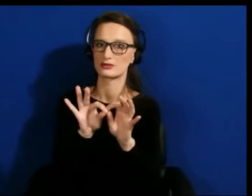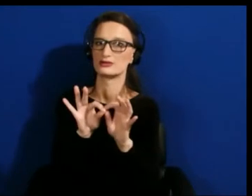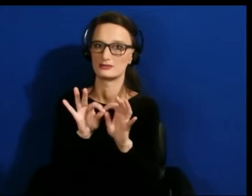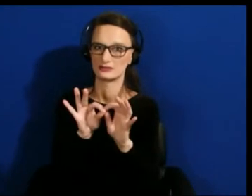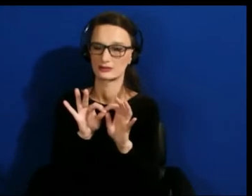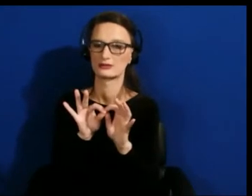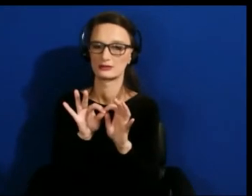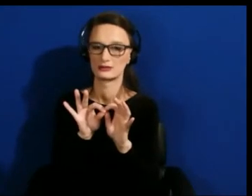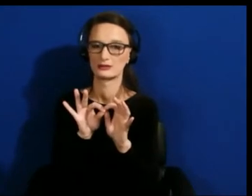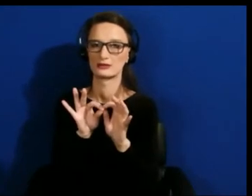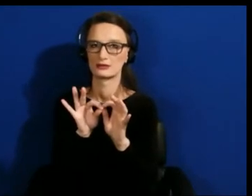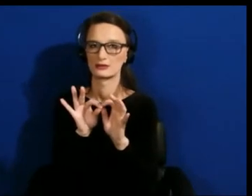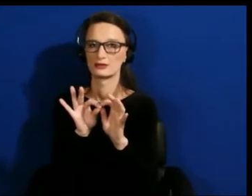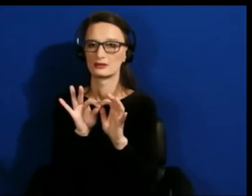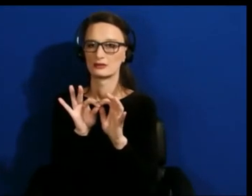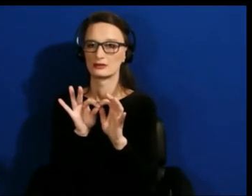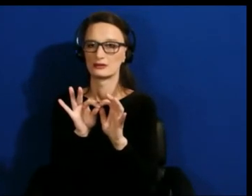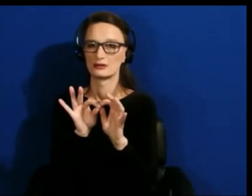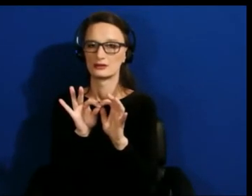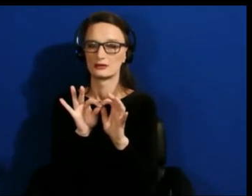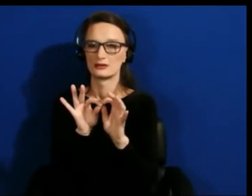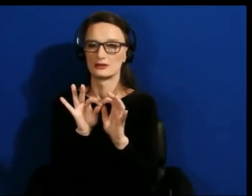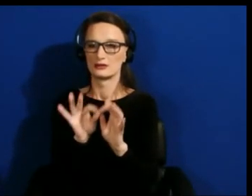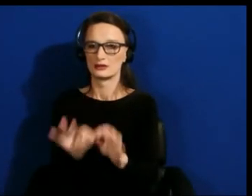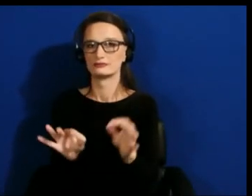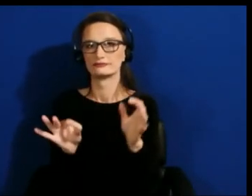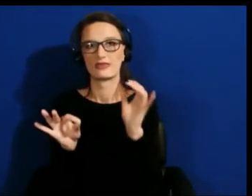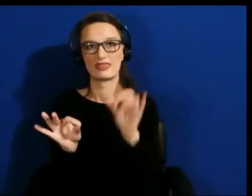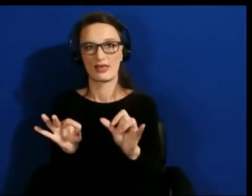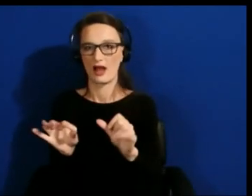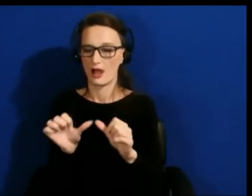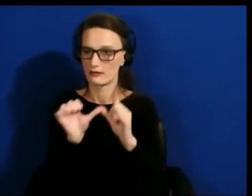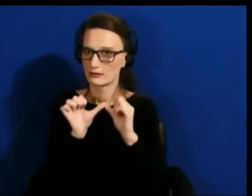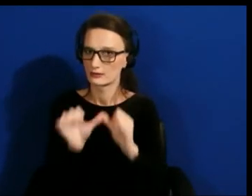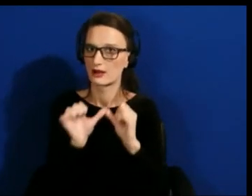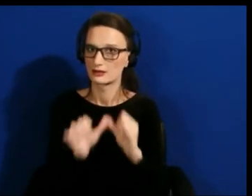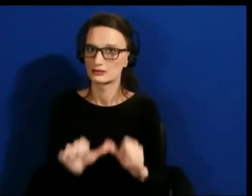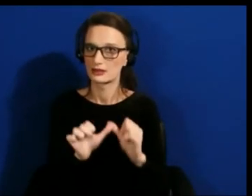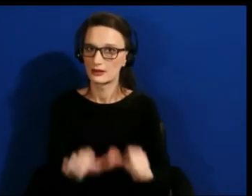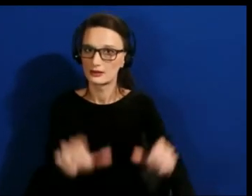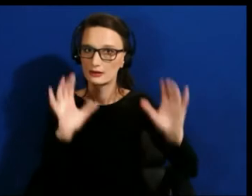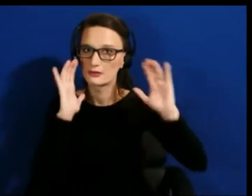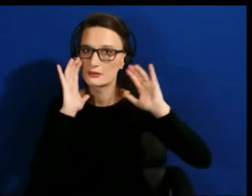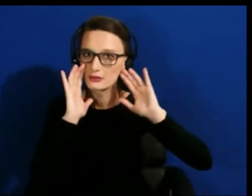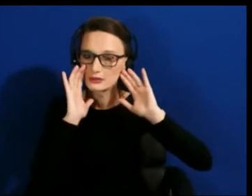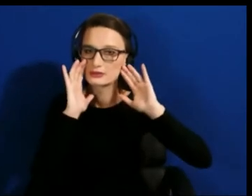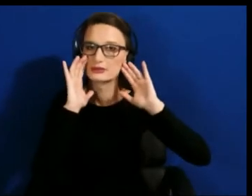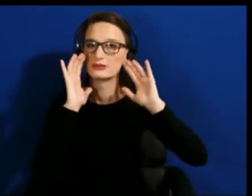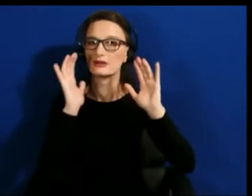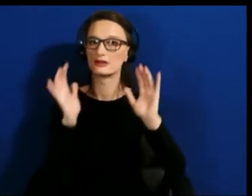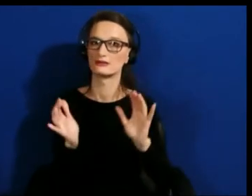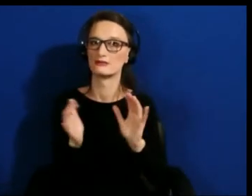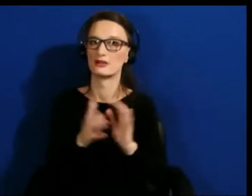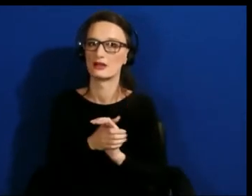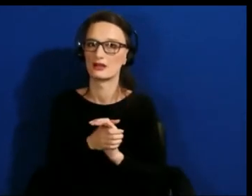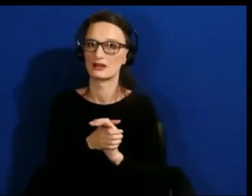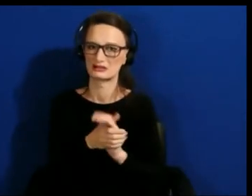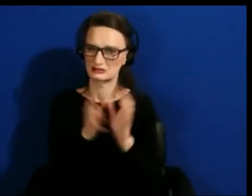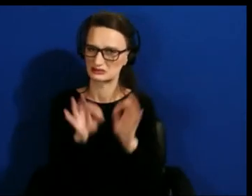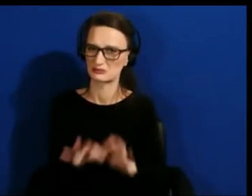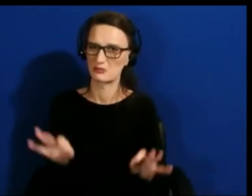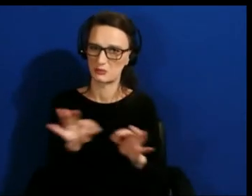That constantly listening, learning, expanding, which I know is a huge part of your role, with a research background